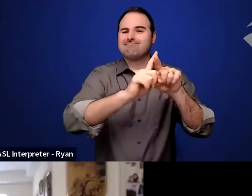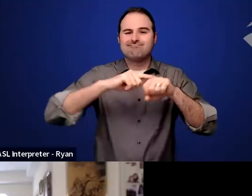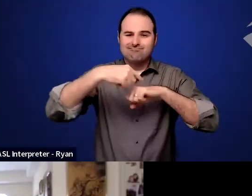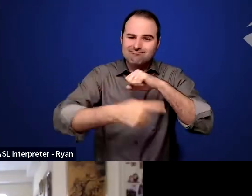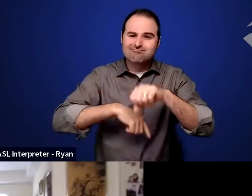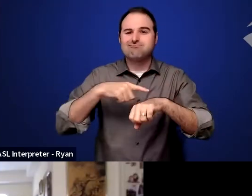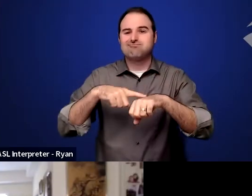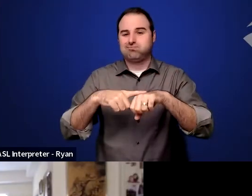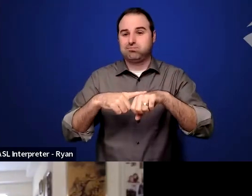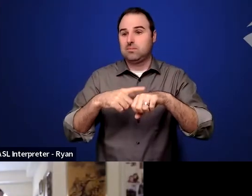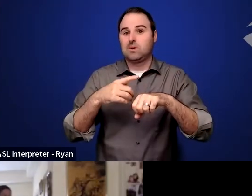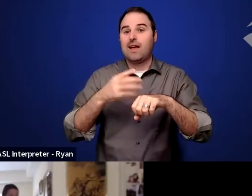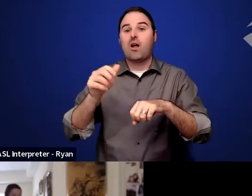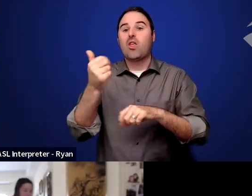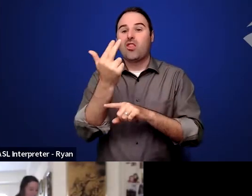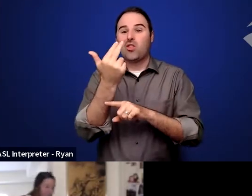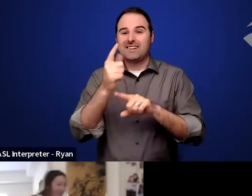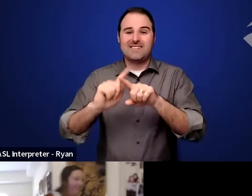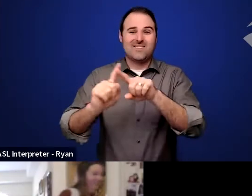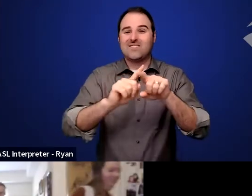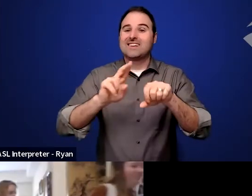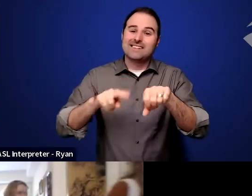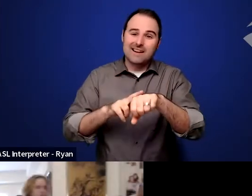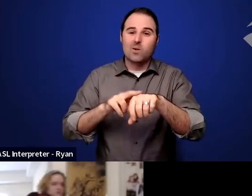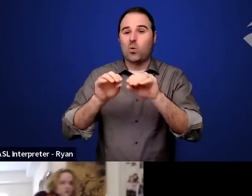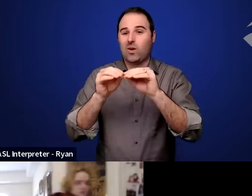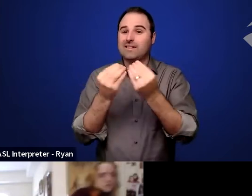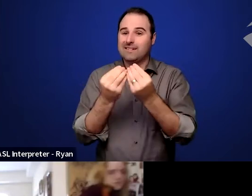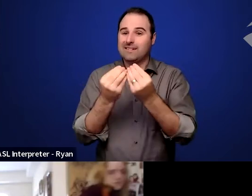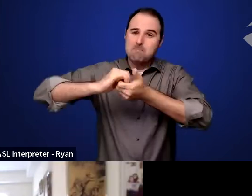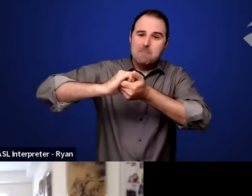to get a better understanding of how things are going in different countries. See you tomorrow.